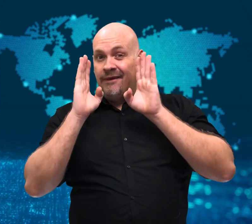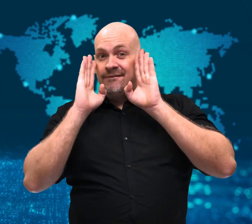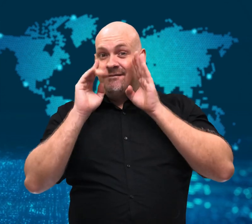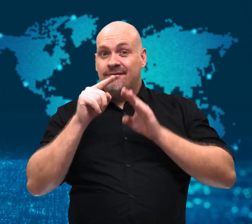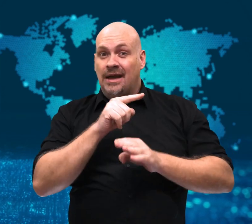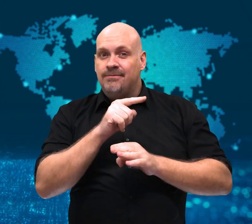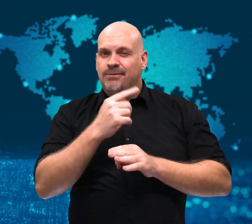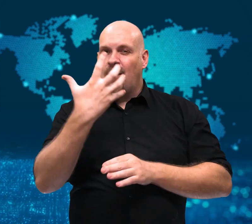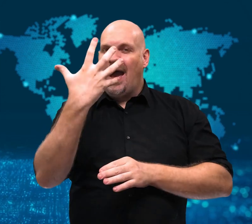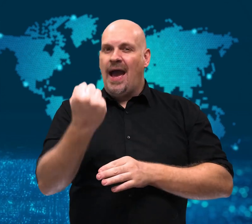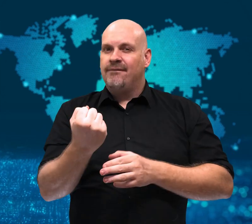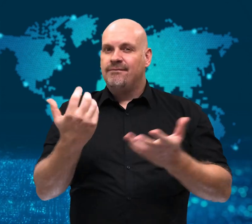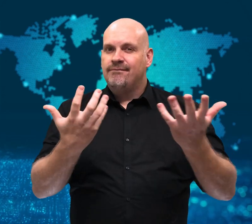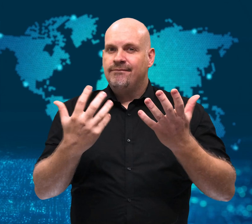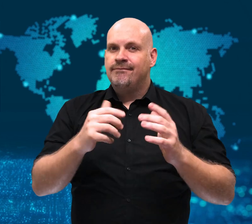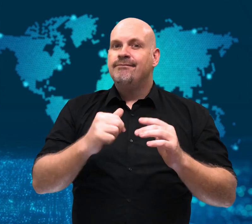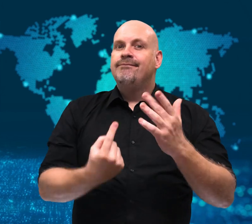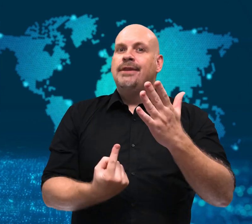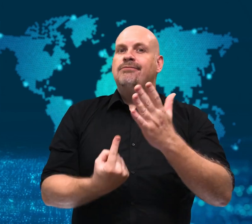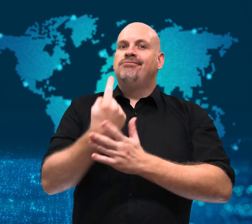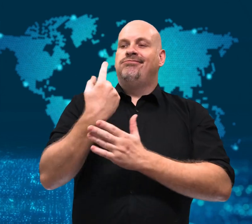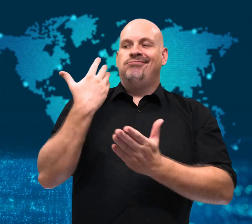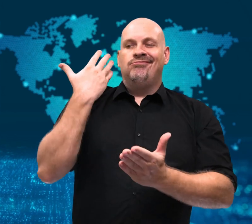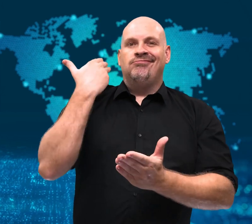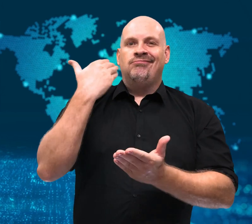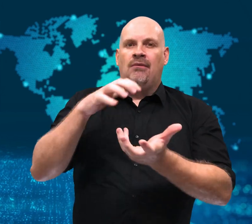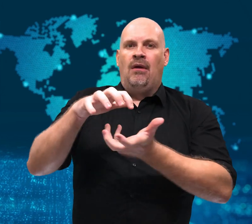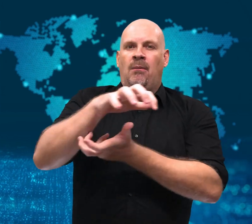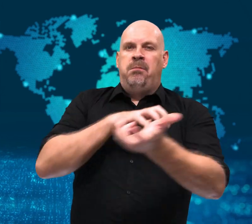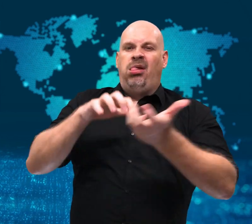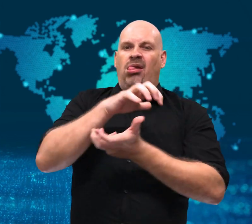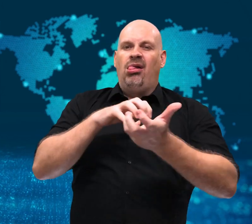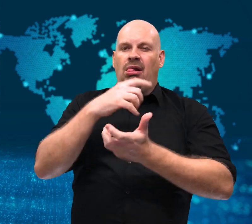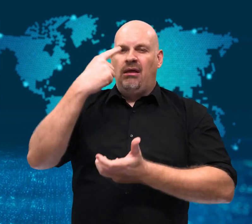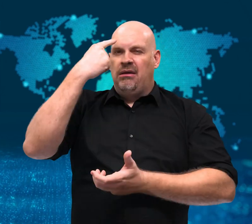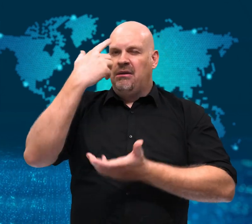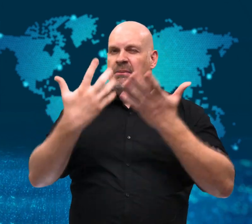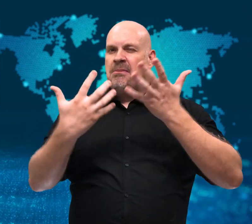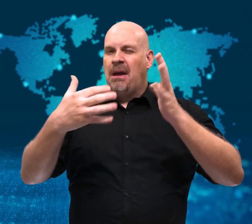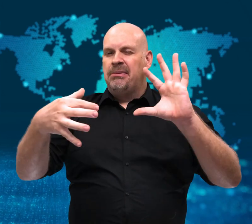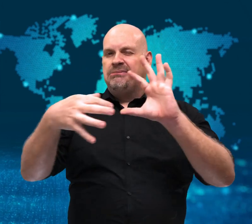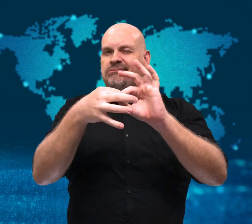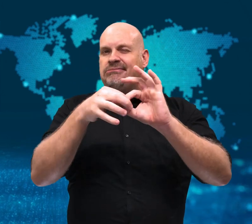ongoing scandal surrounding Facebook.